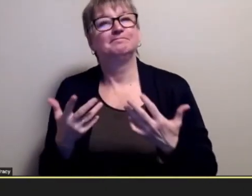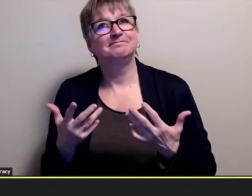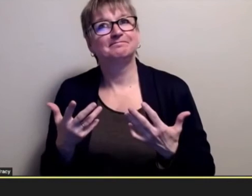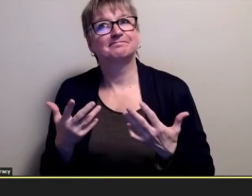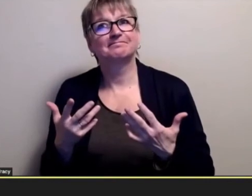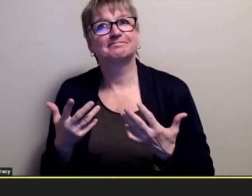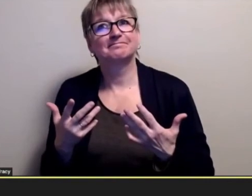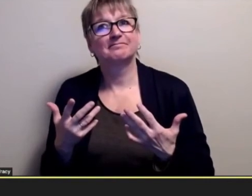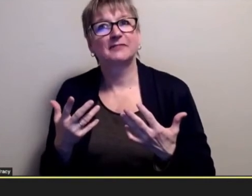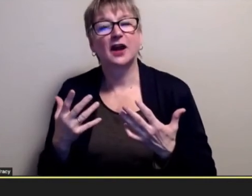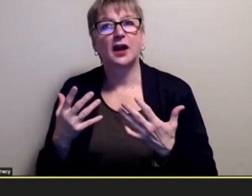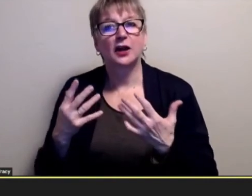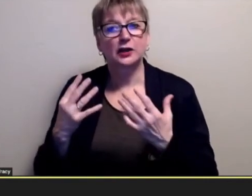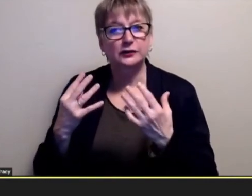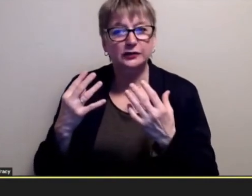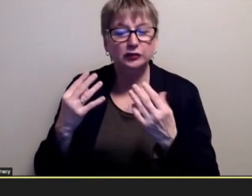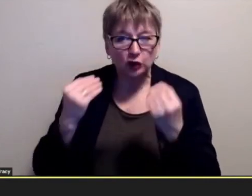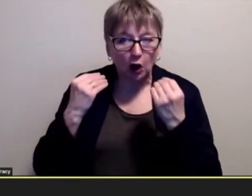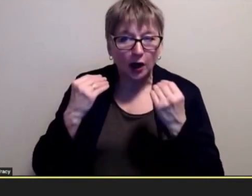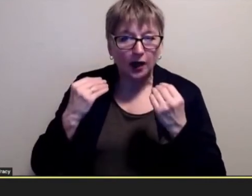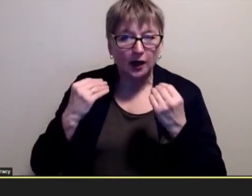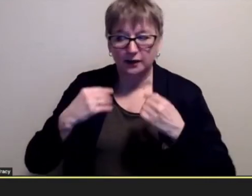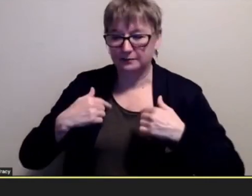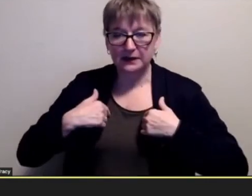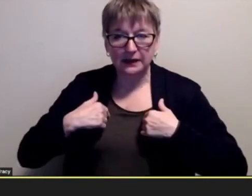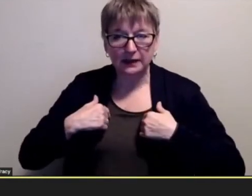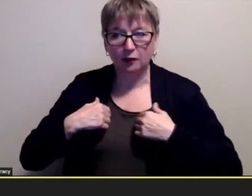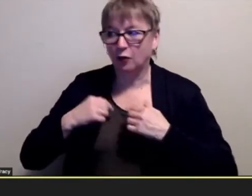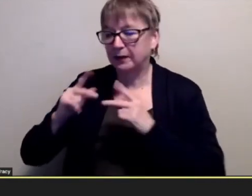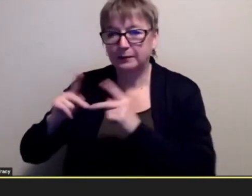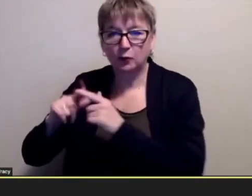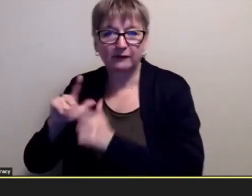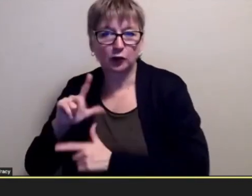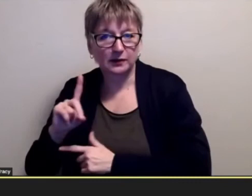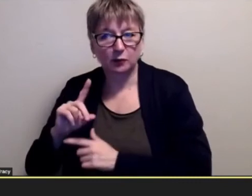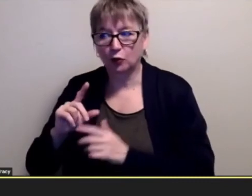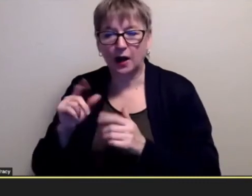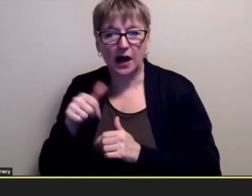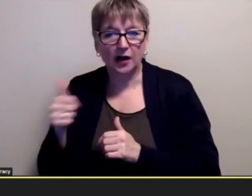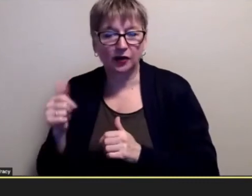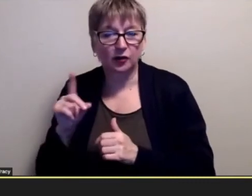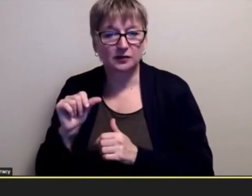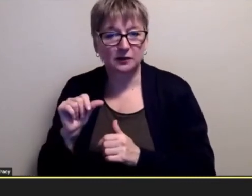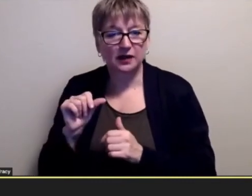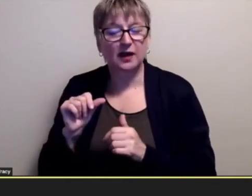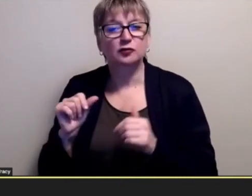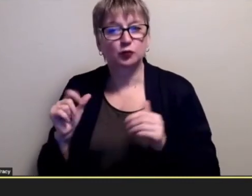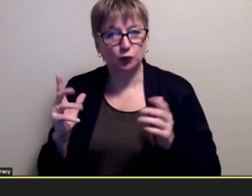people who had learning disabilities or other disabilities to like go out into the world and